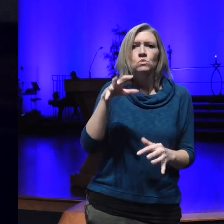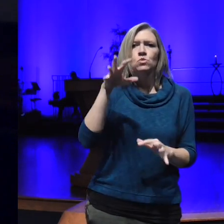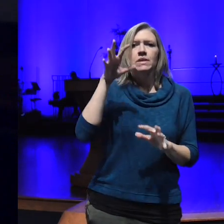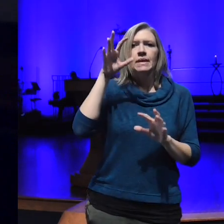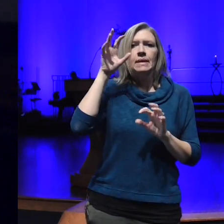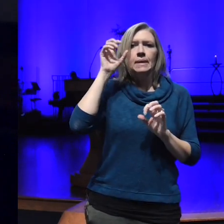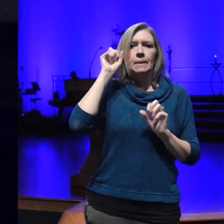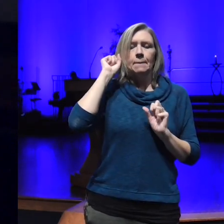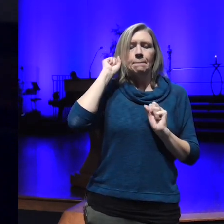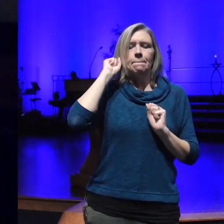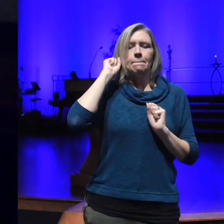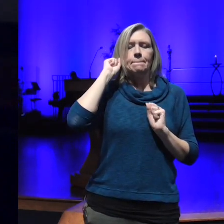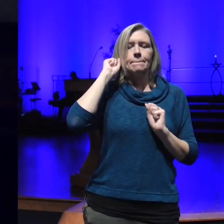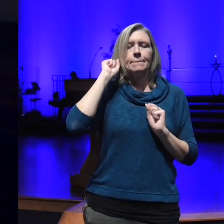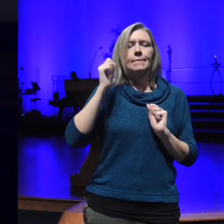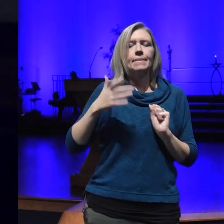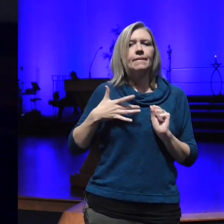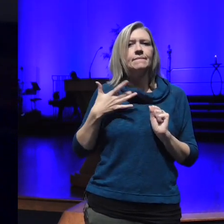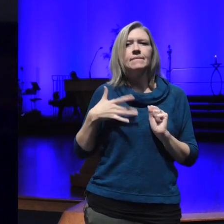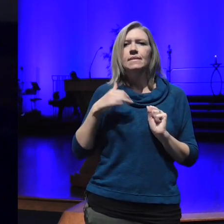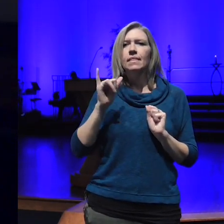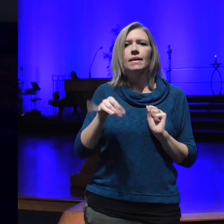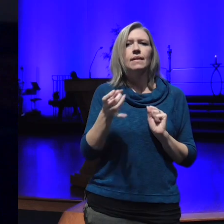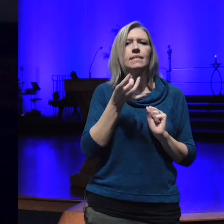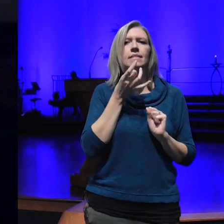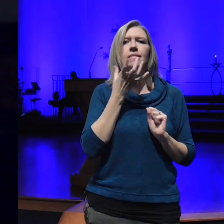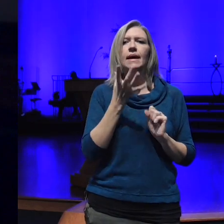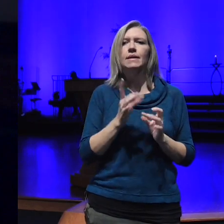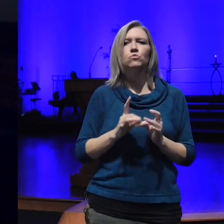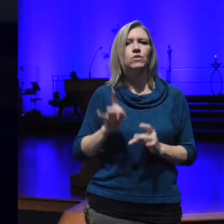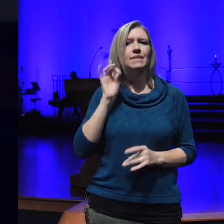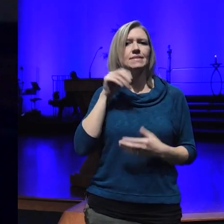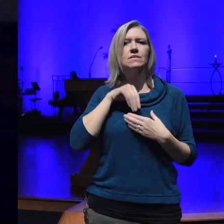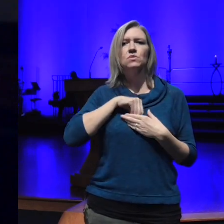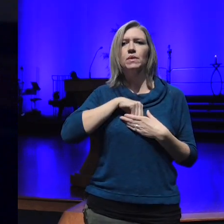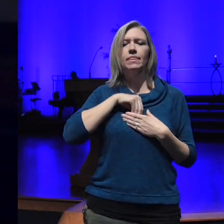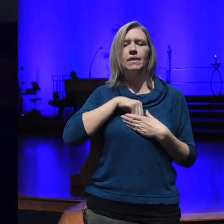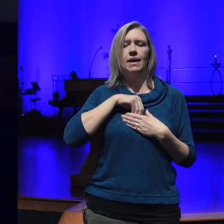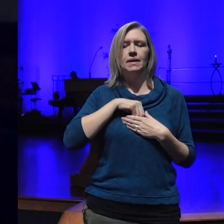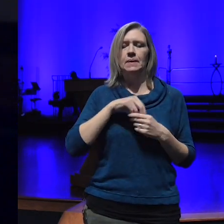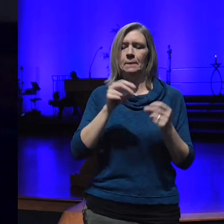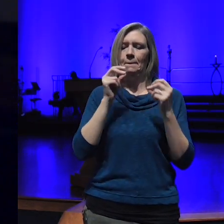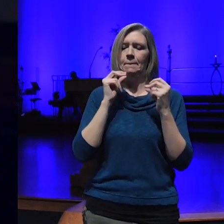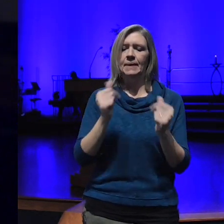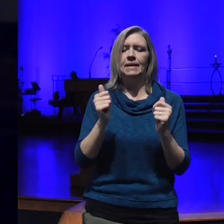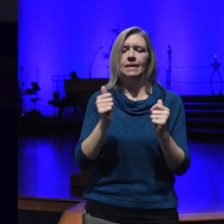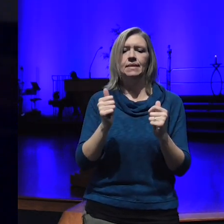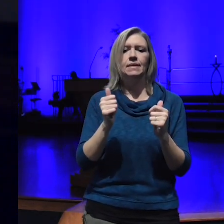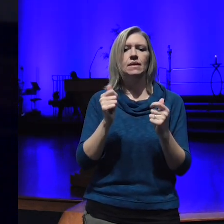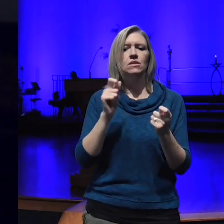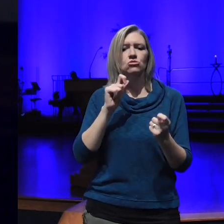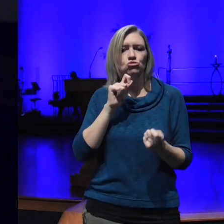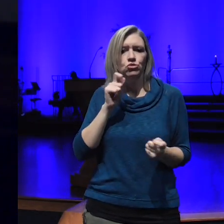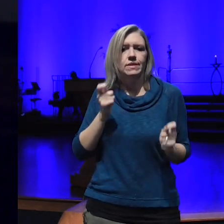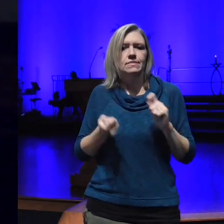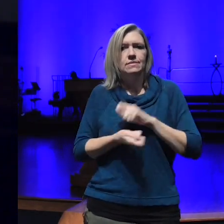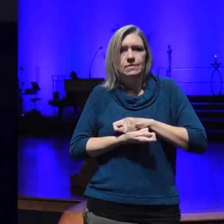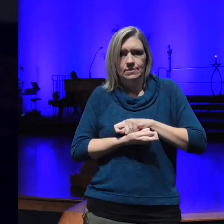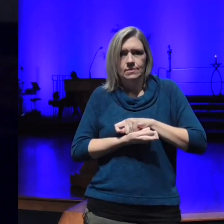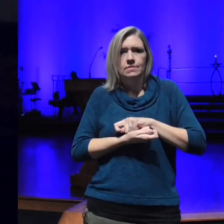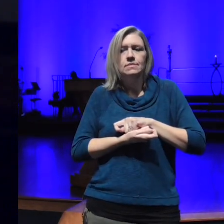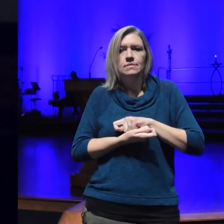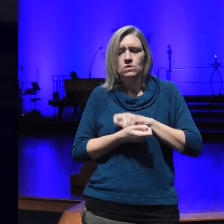and we feel that light presence within us begin to immediately transmute it we even see a light